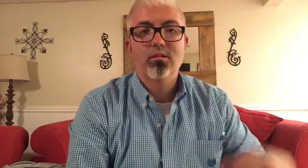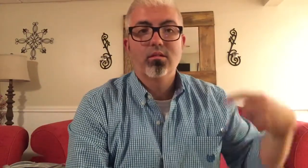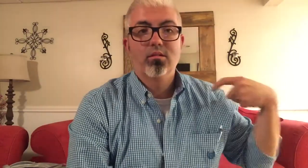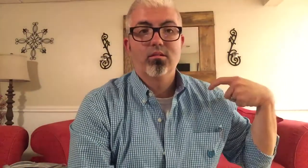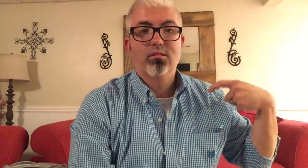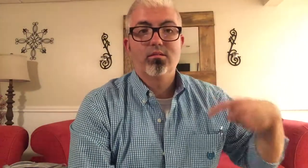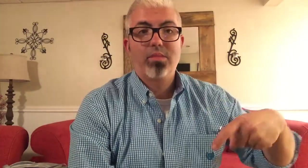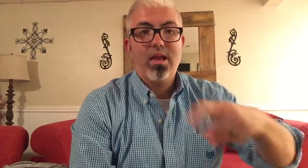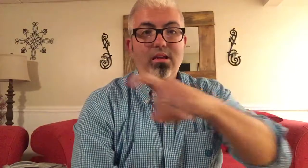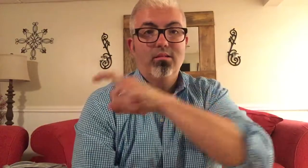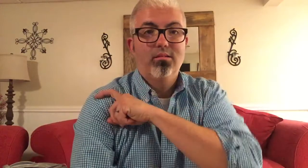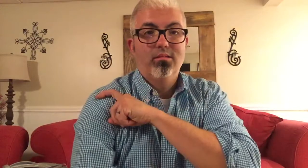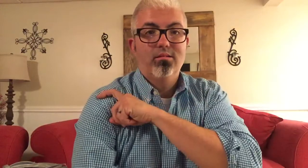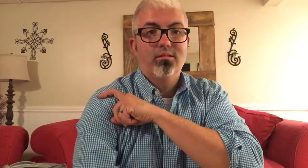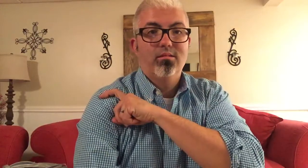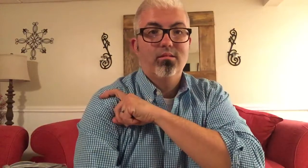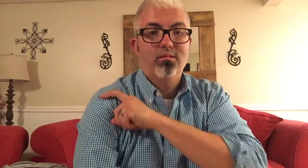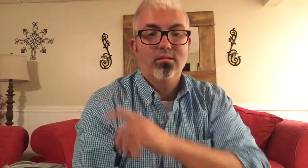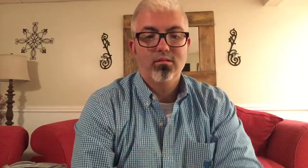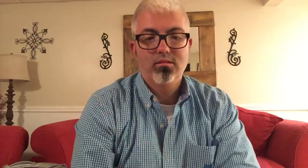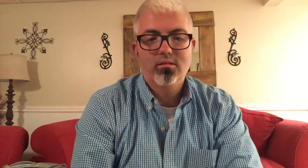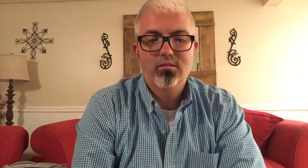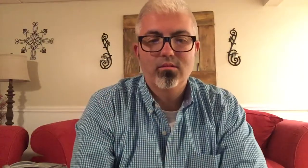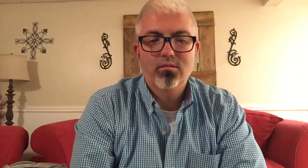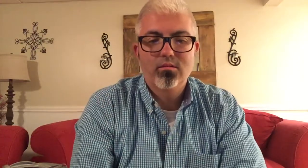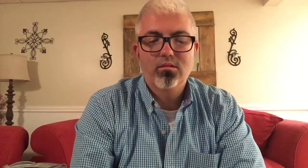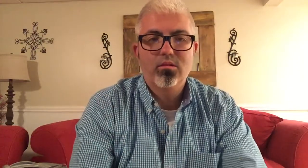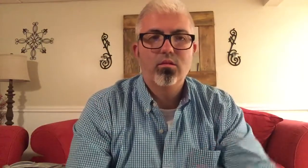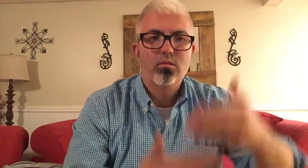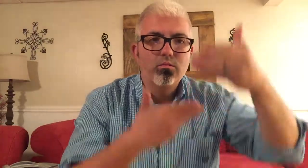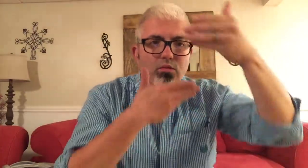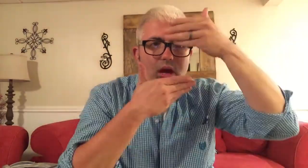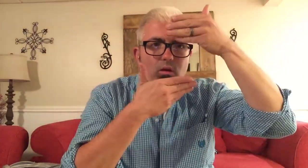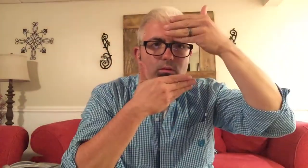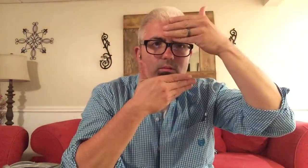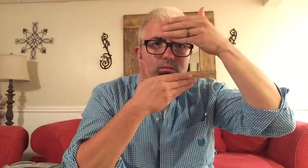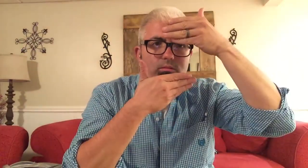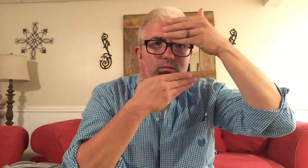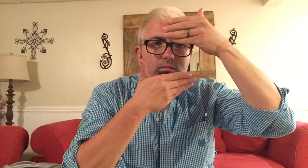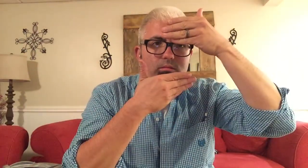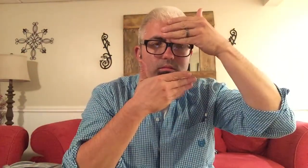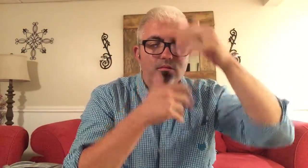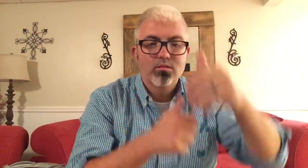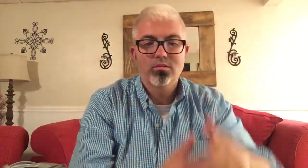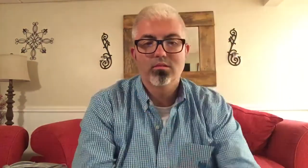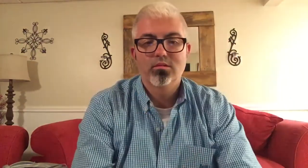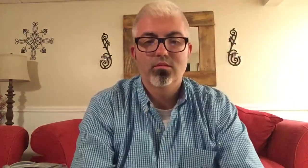SPAIN MOROCCO